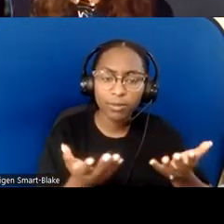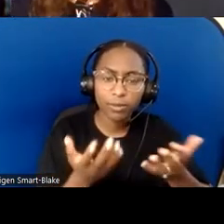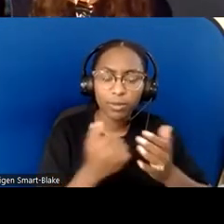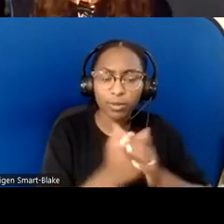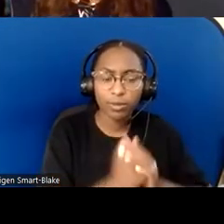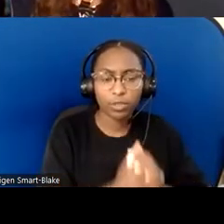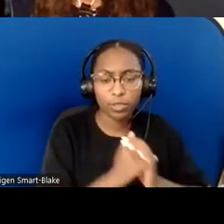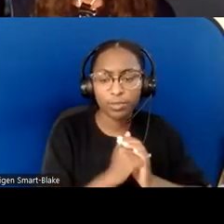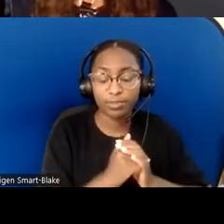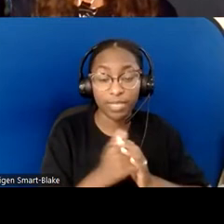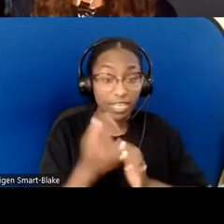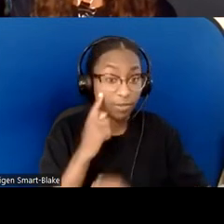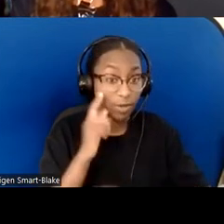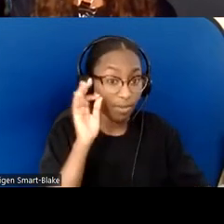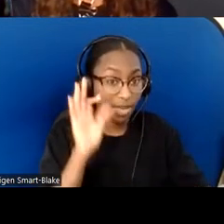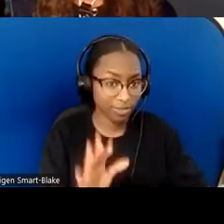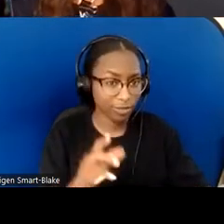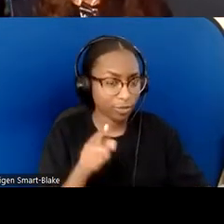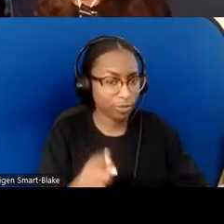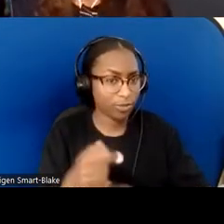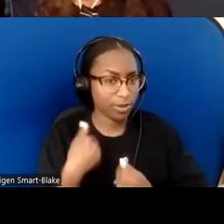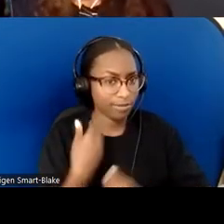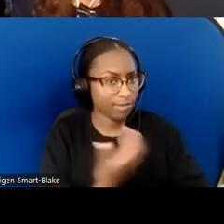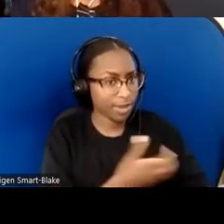to model belonging and inclusion.